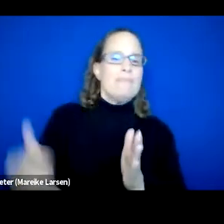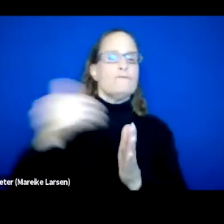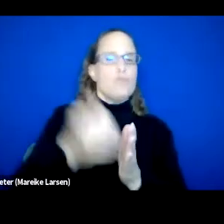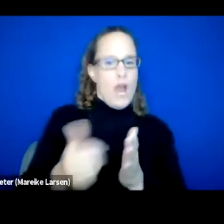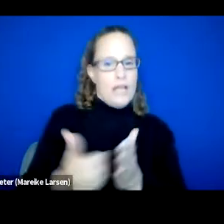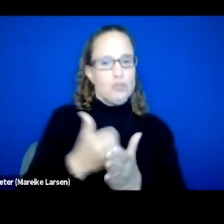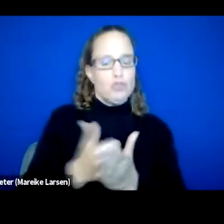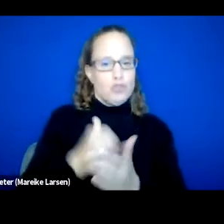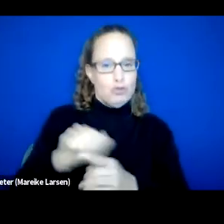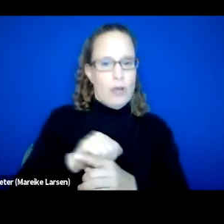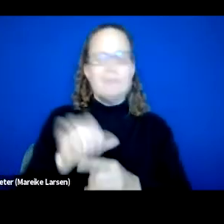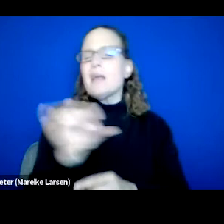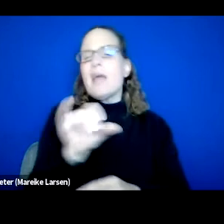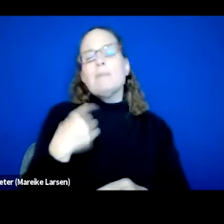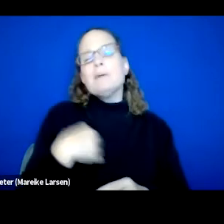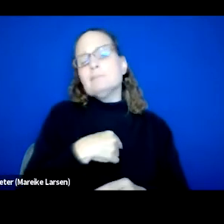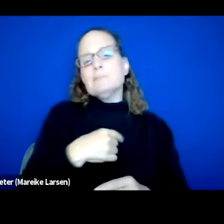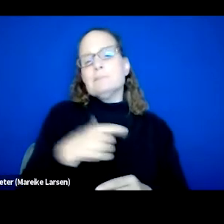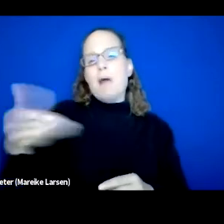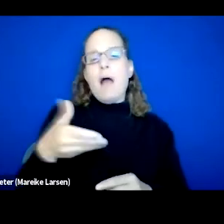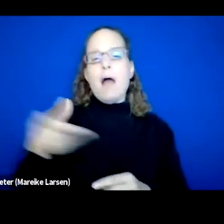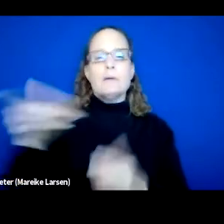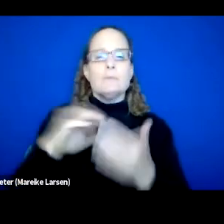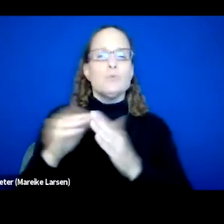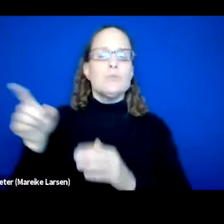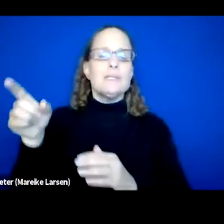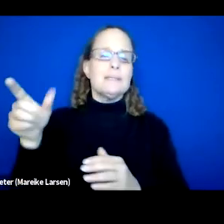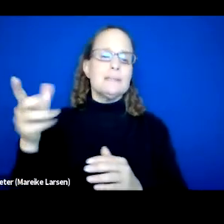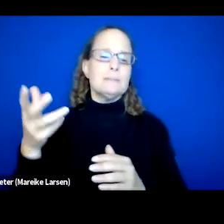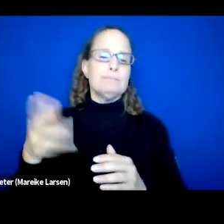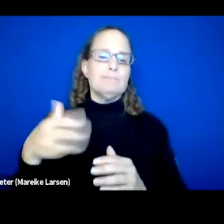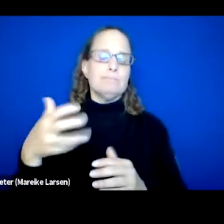when we hire community based intensive case managers